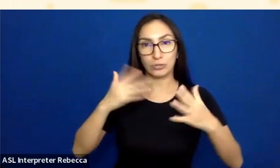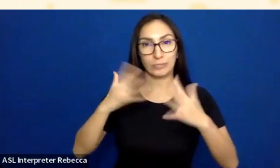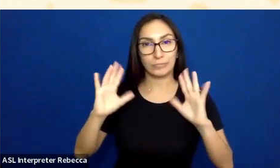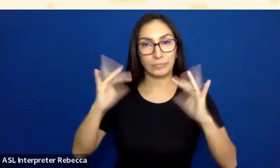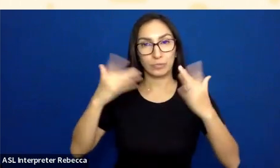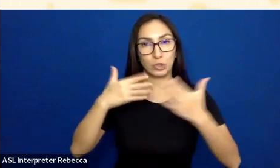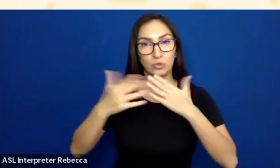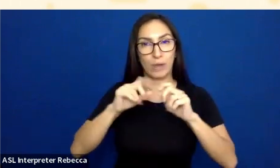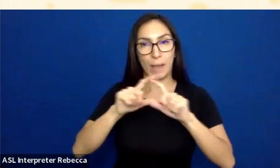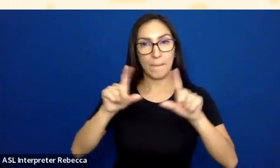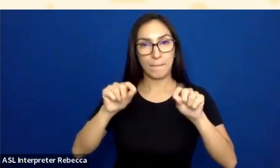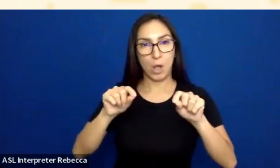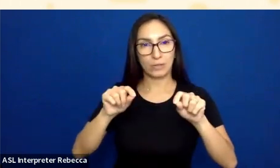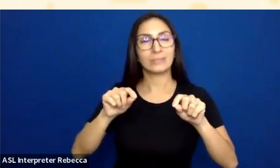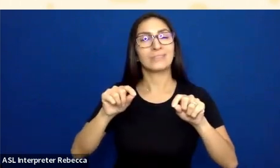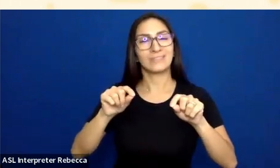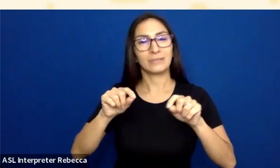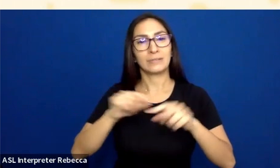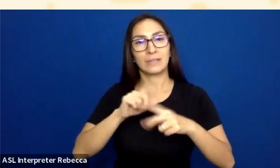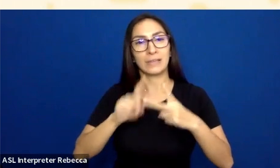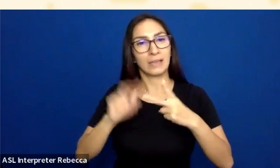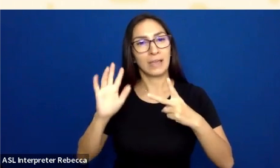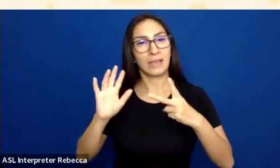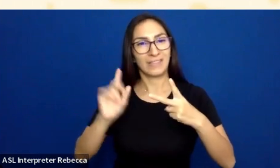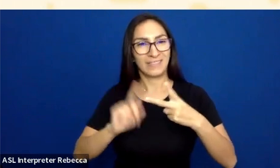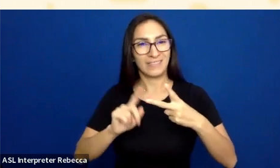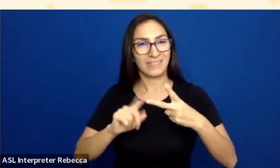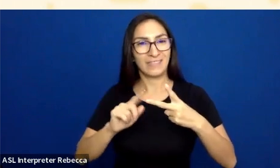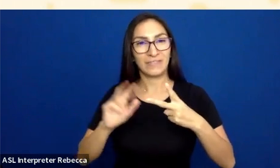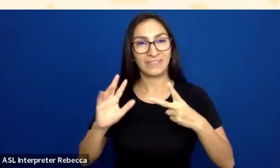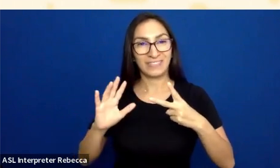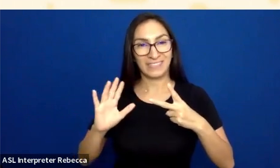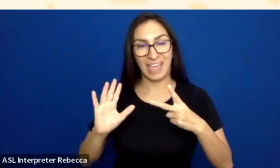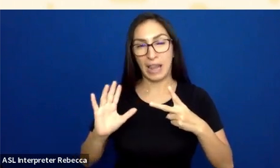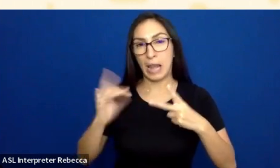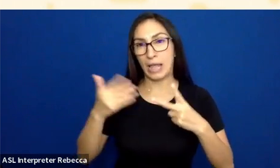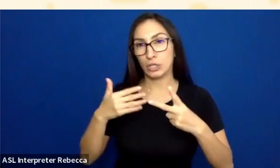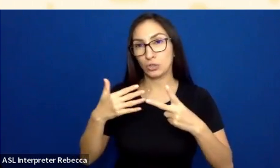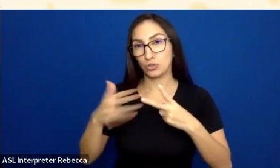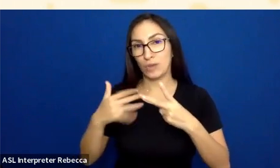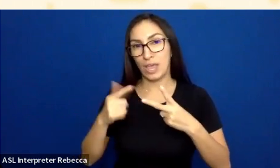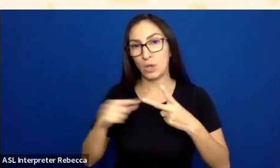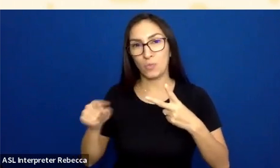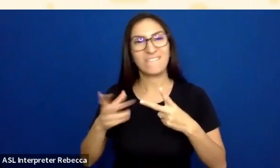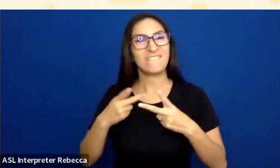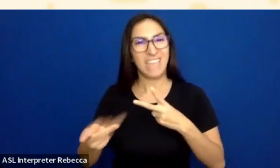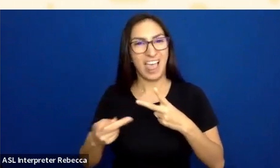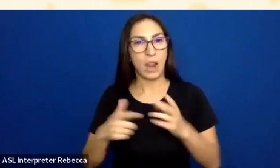with the light gray glow is my focus indication, that would fail this requirement. Because the difference between these two,